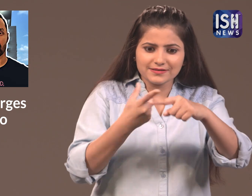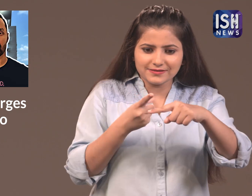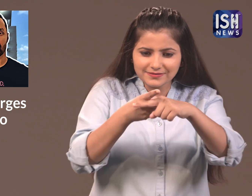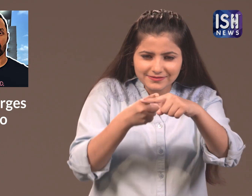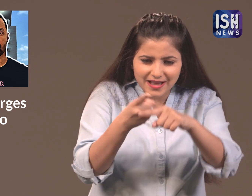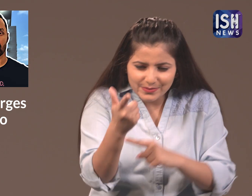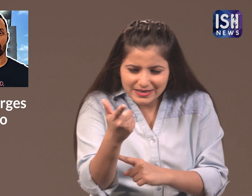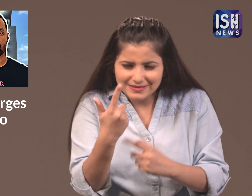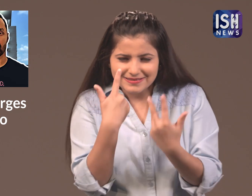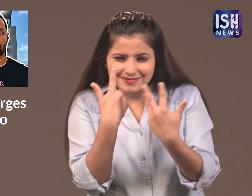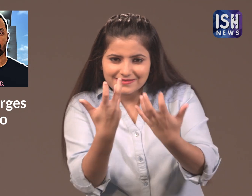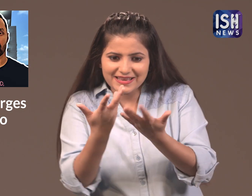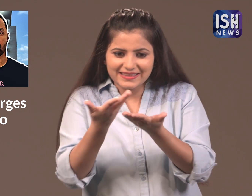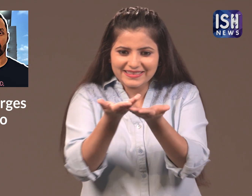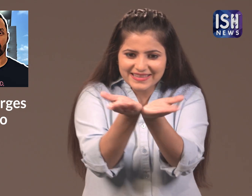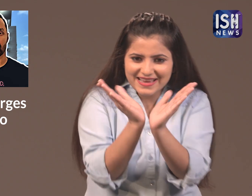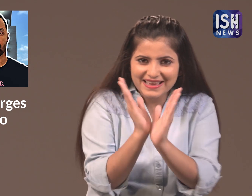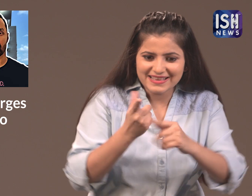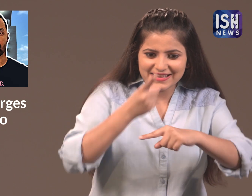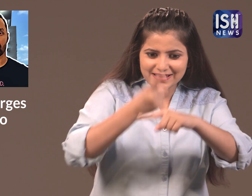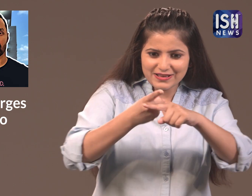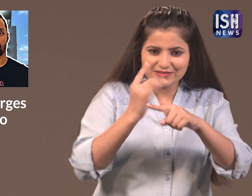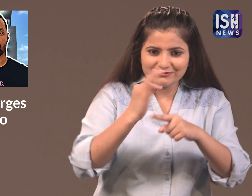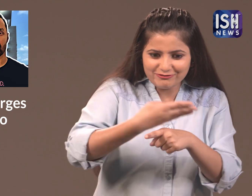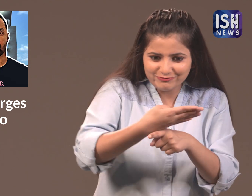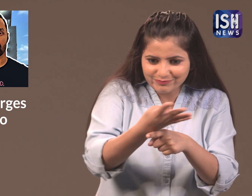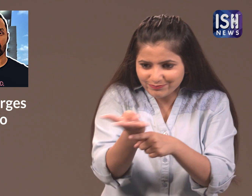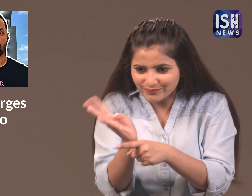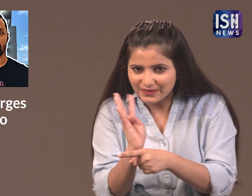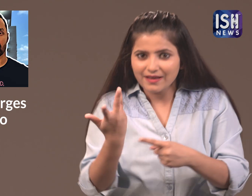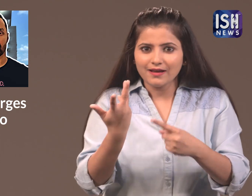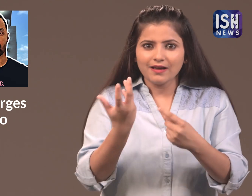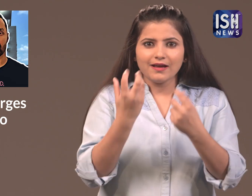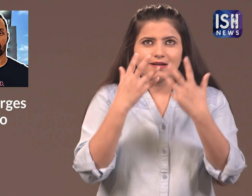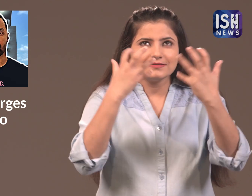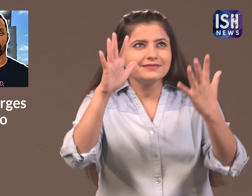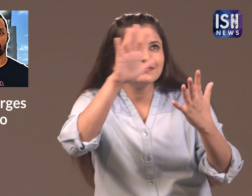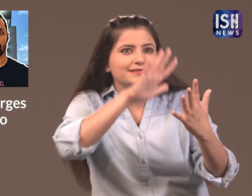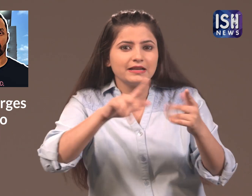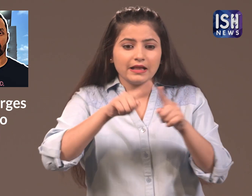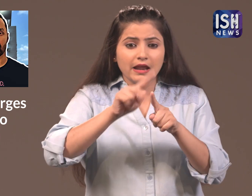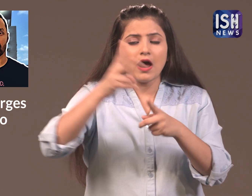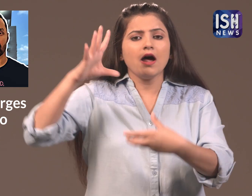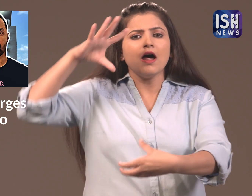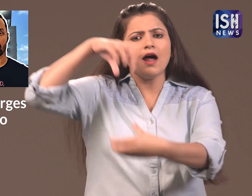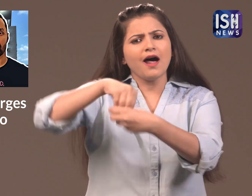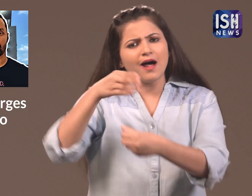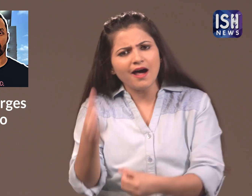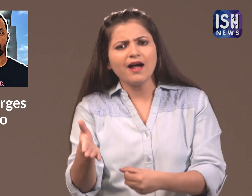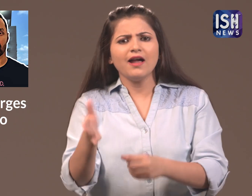cutlery, ambience and many other things are included.